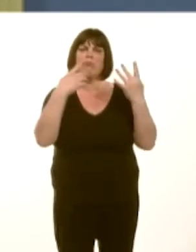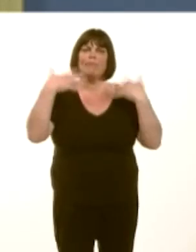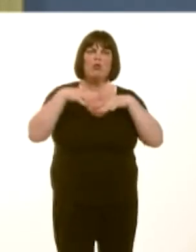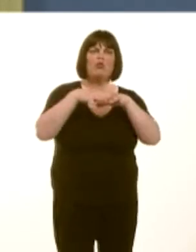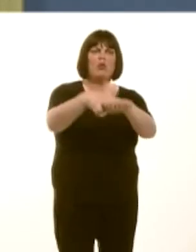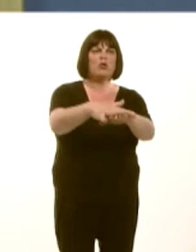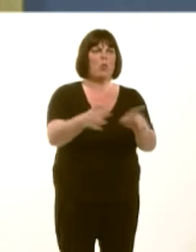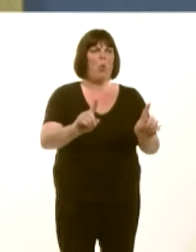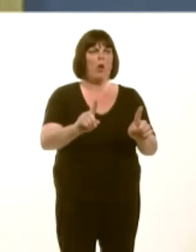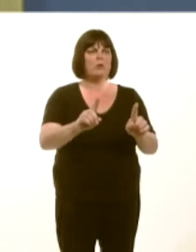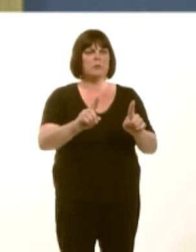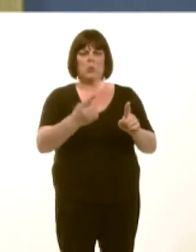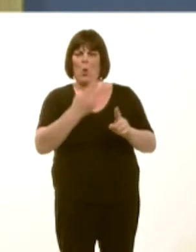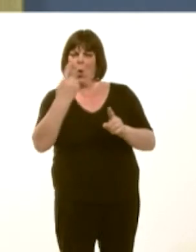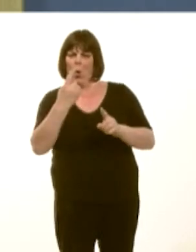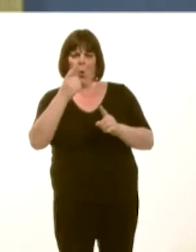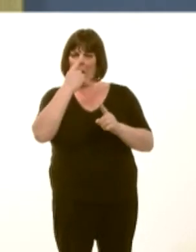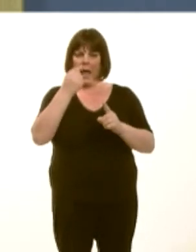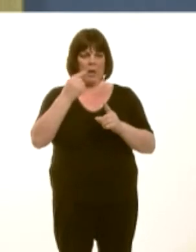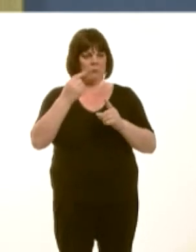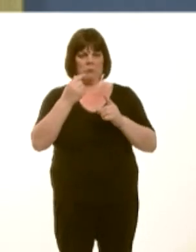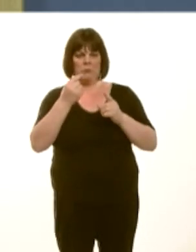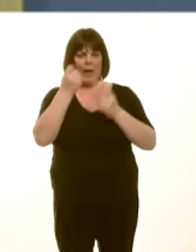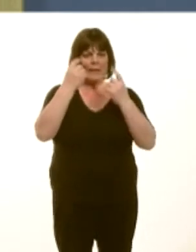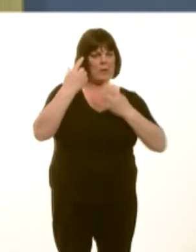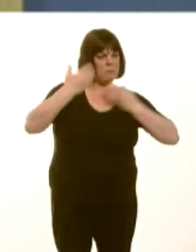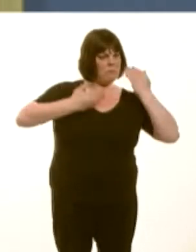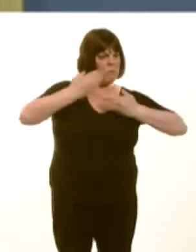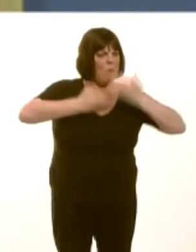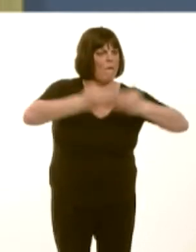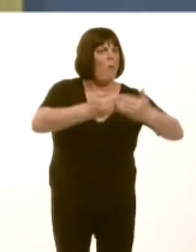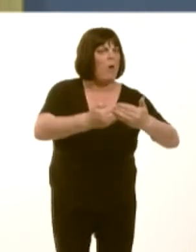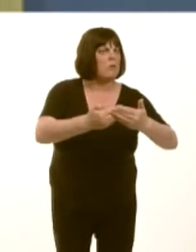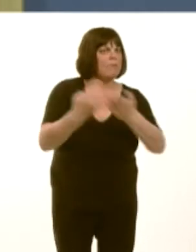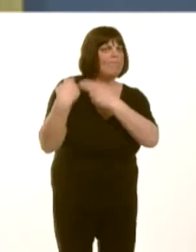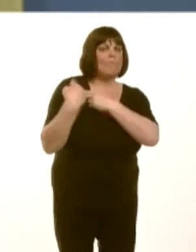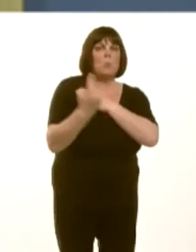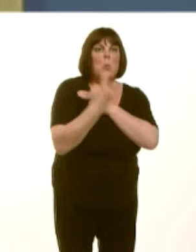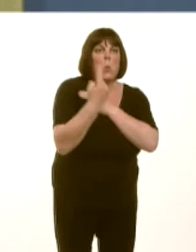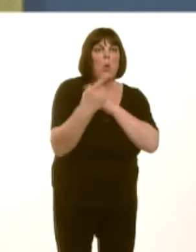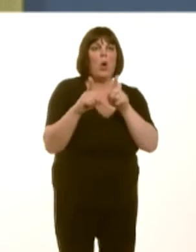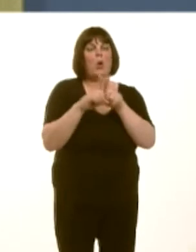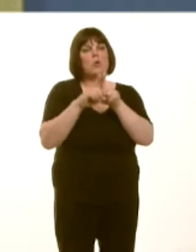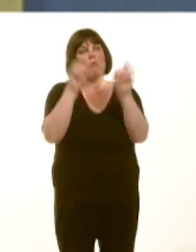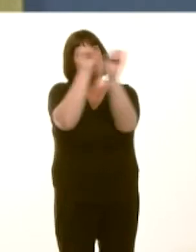structure and body to take the ideas forwardóas well as the vision behind these proposals?